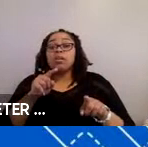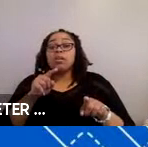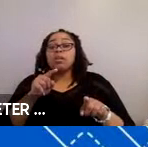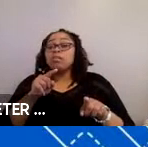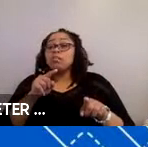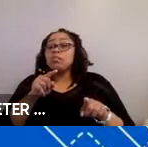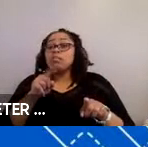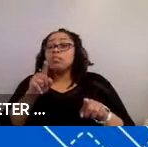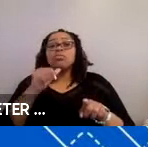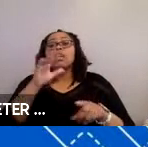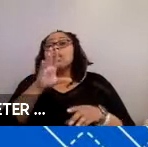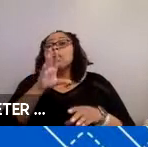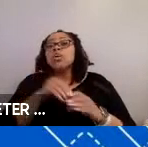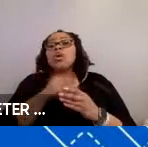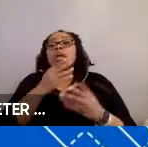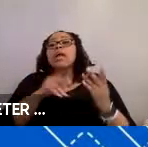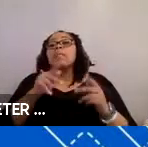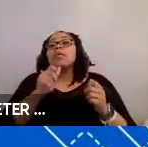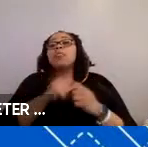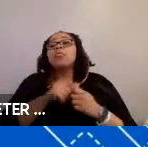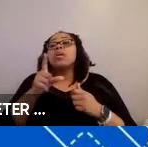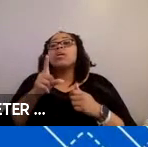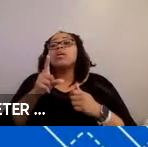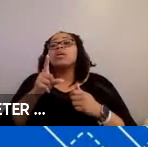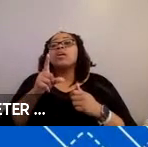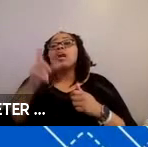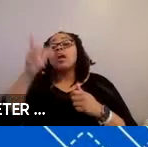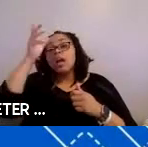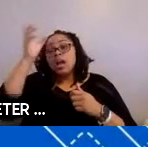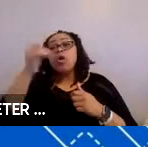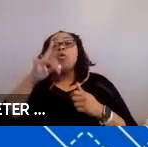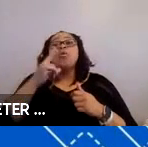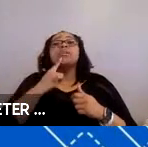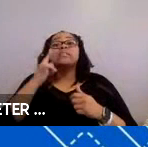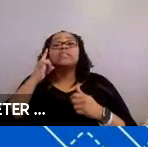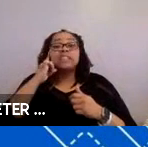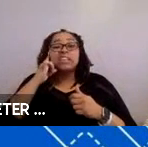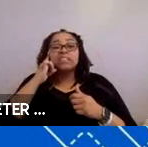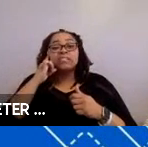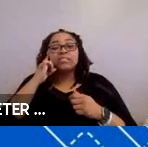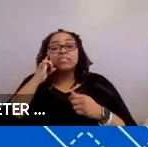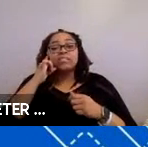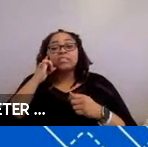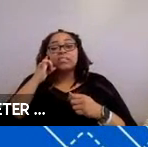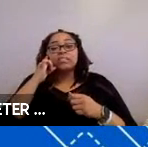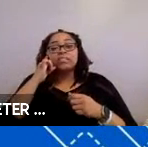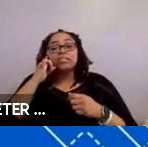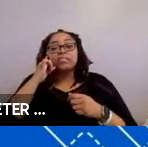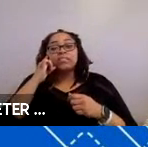you didn’t include any people with cognitive disabilities or deafness in the -- in the